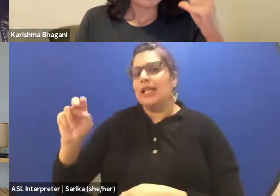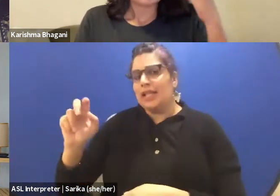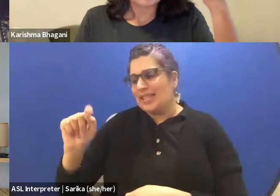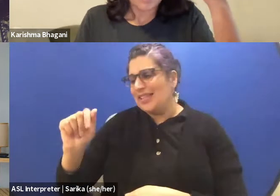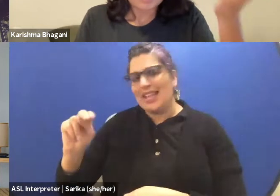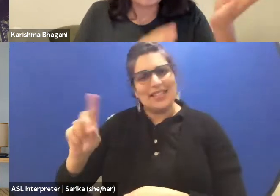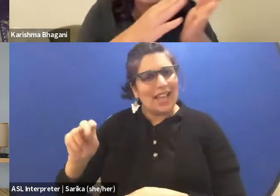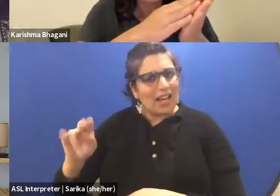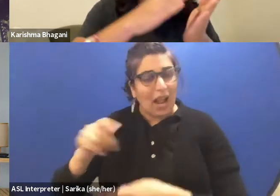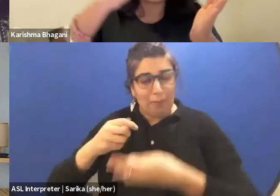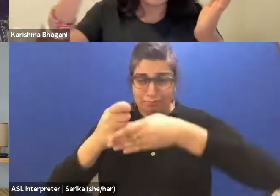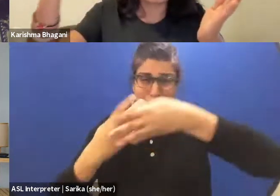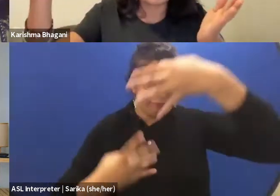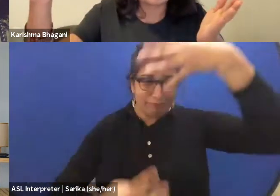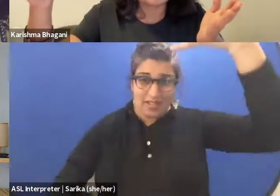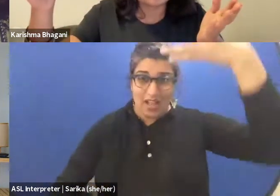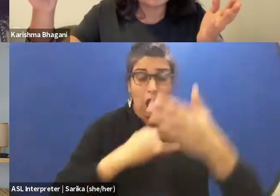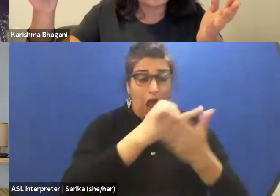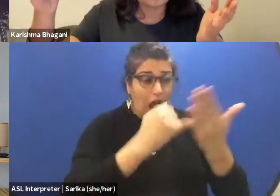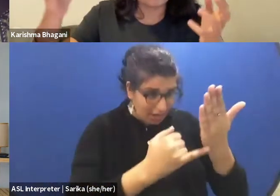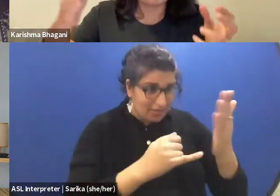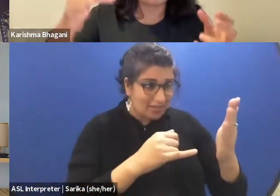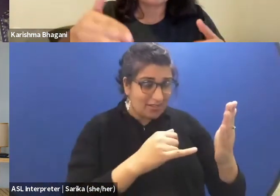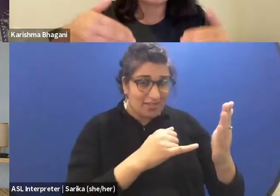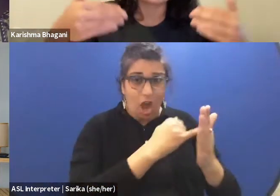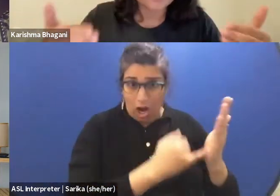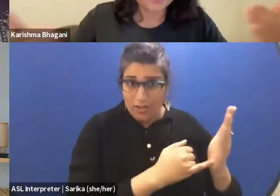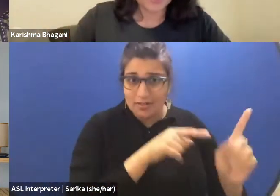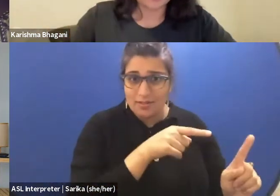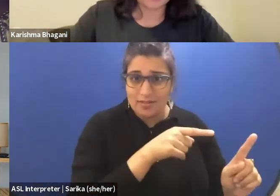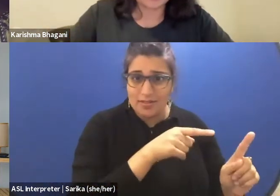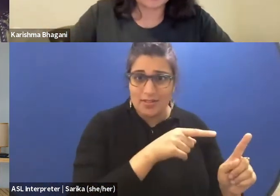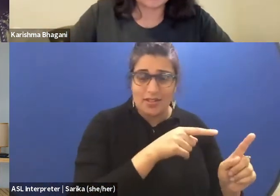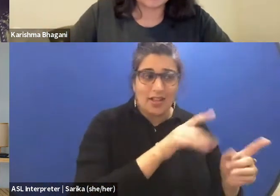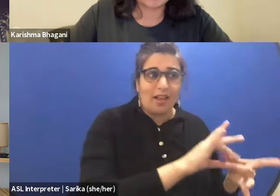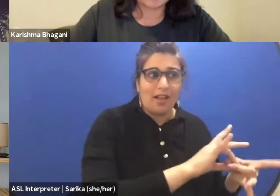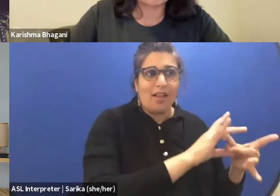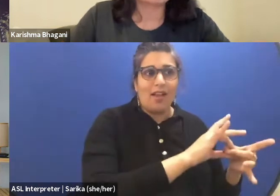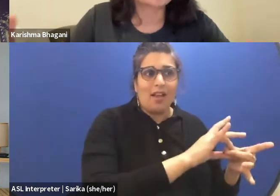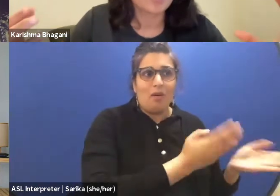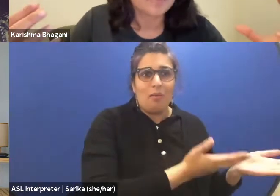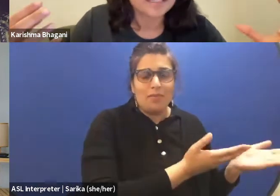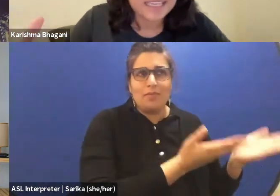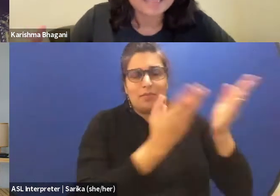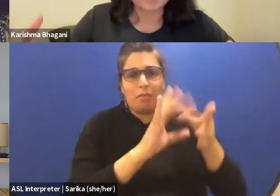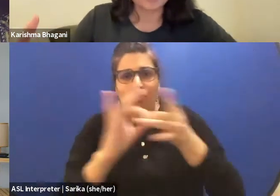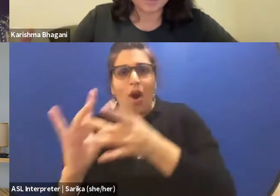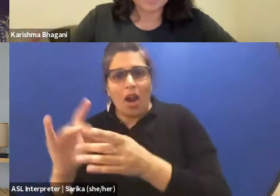that art was the carrier of political change. That would not be seen that way